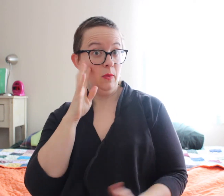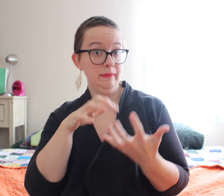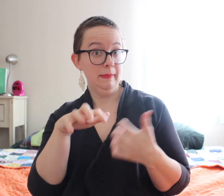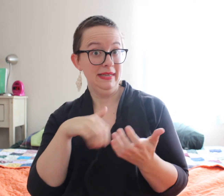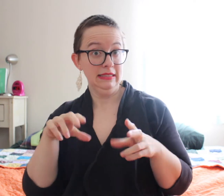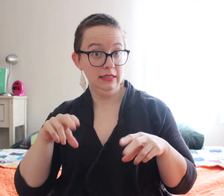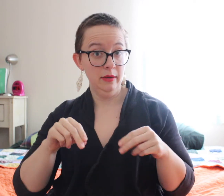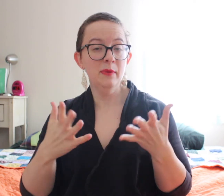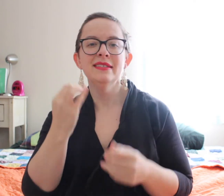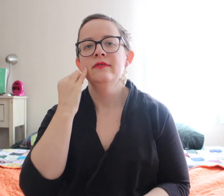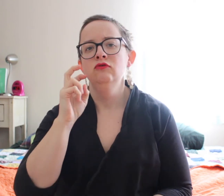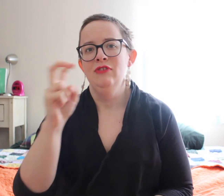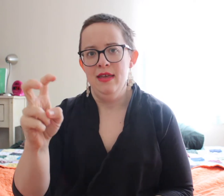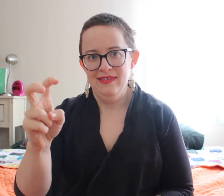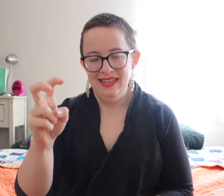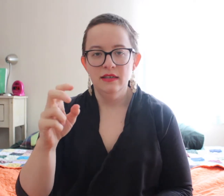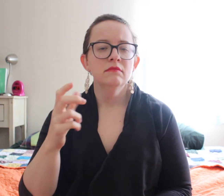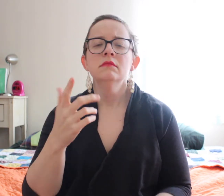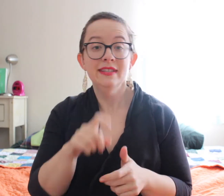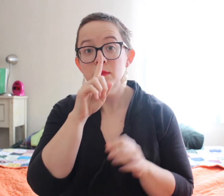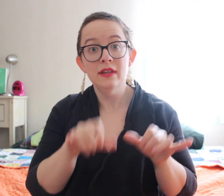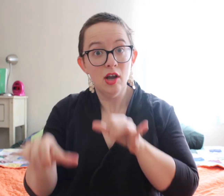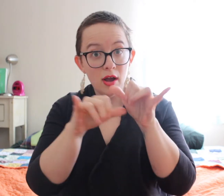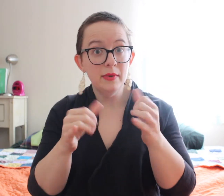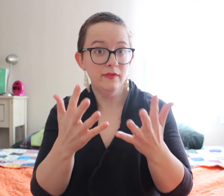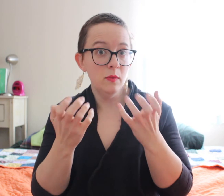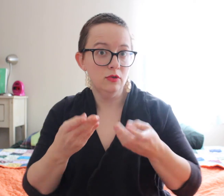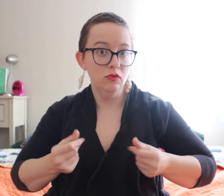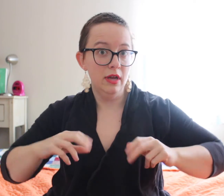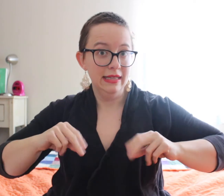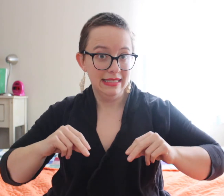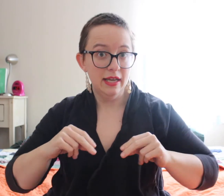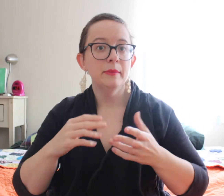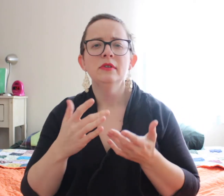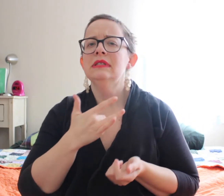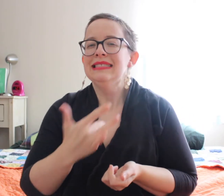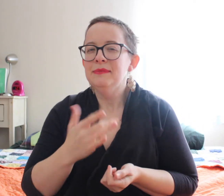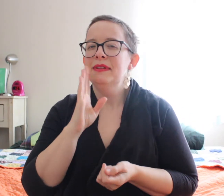One of the reasons that I would mix diaper is if we're traveling. Really it's pretty common if you want to cloth diaper.